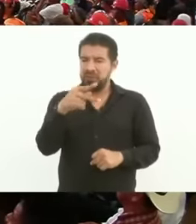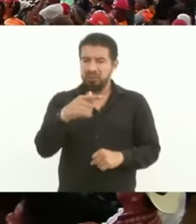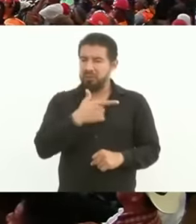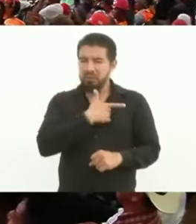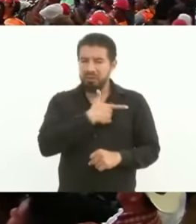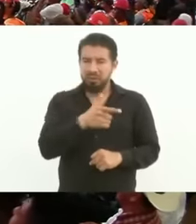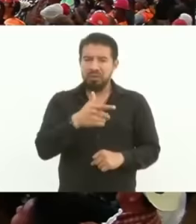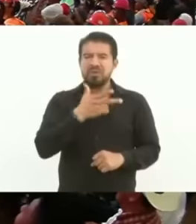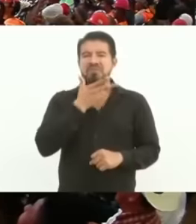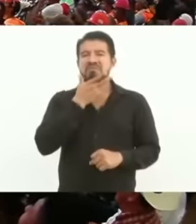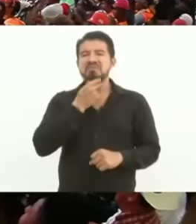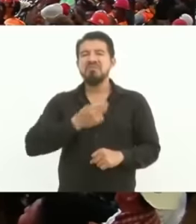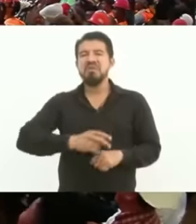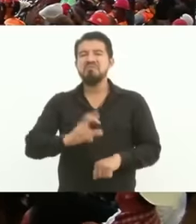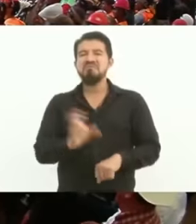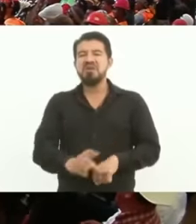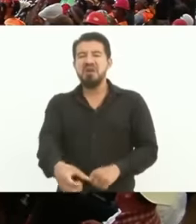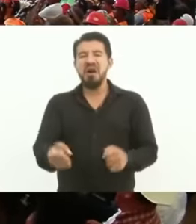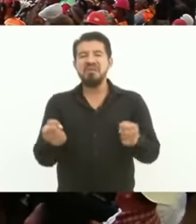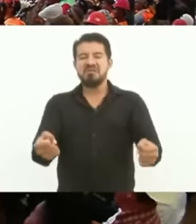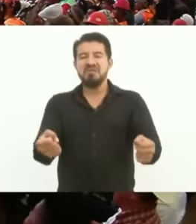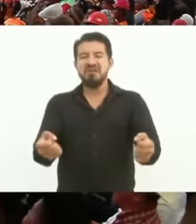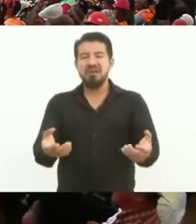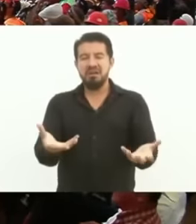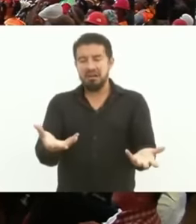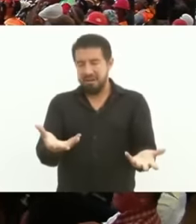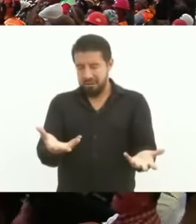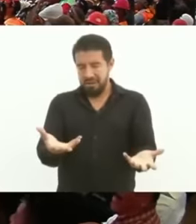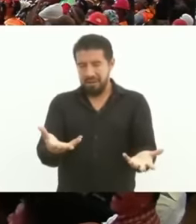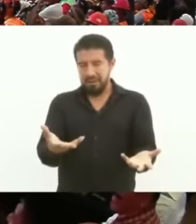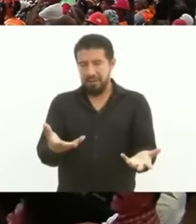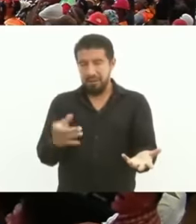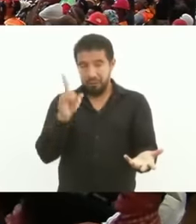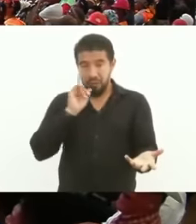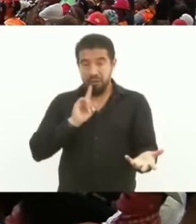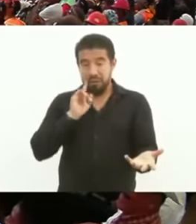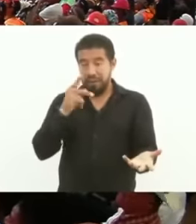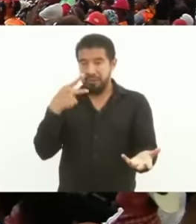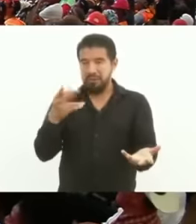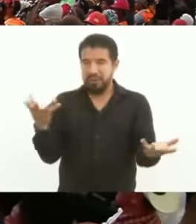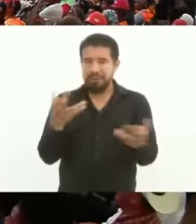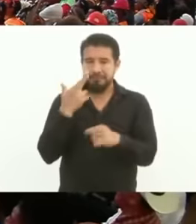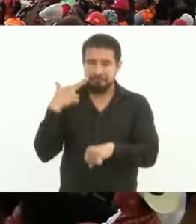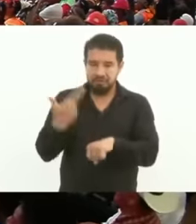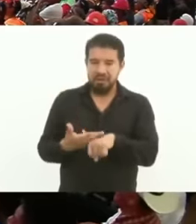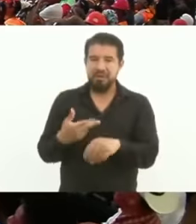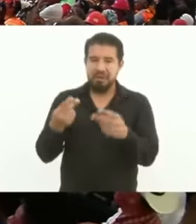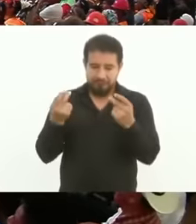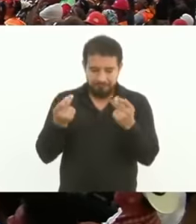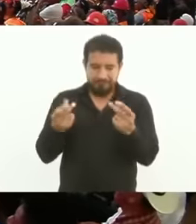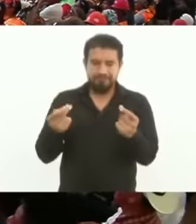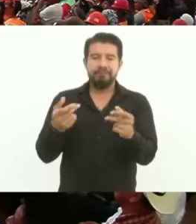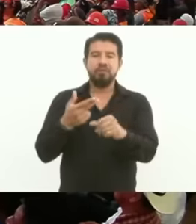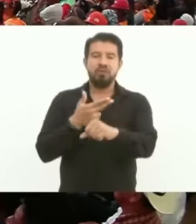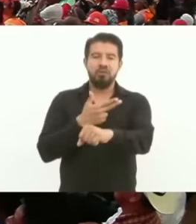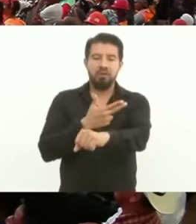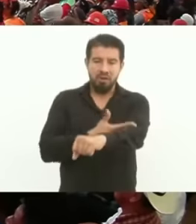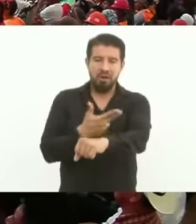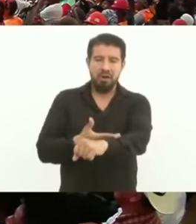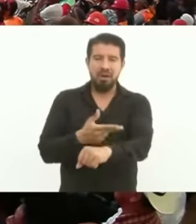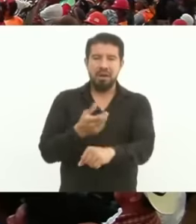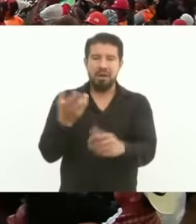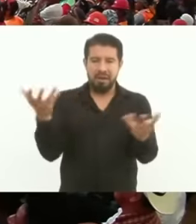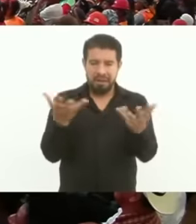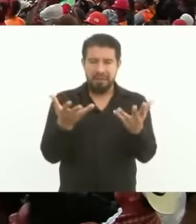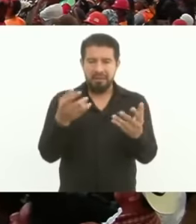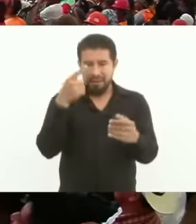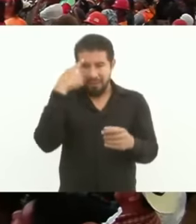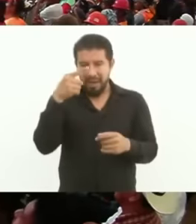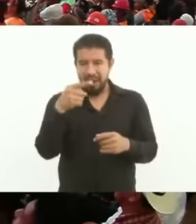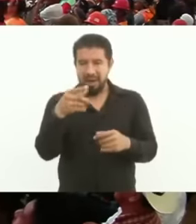this one the woman is more responsible more hard working more honored that the man